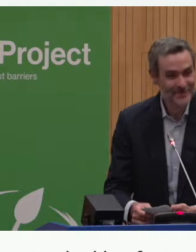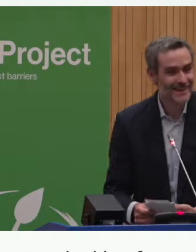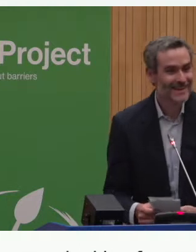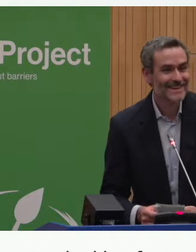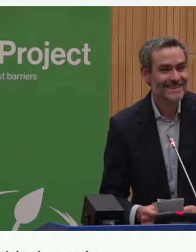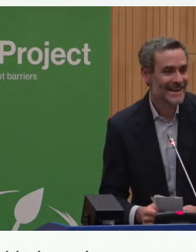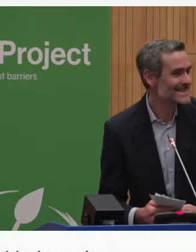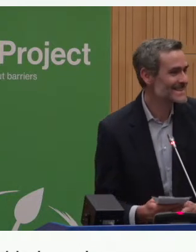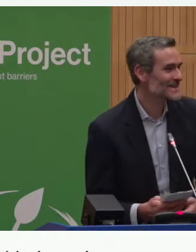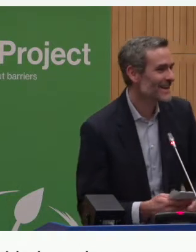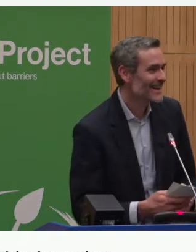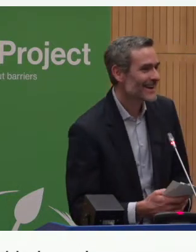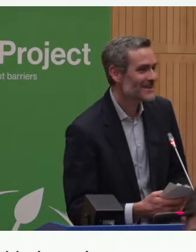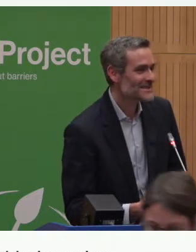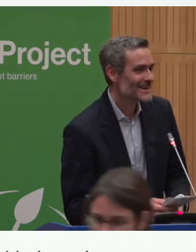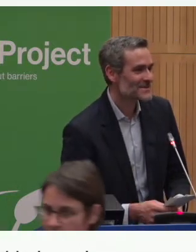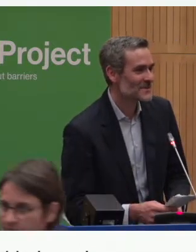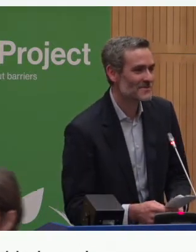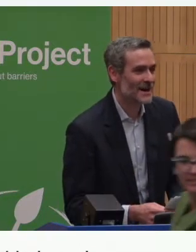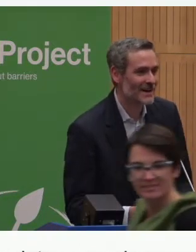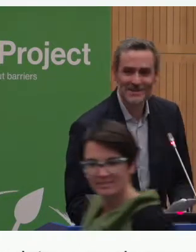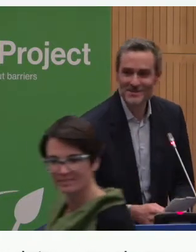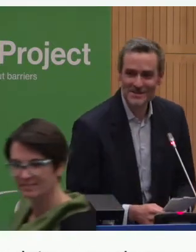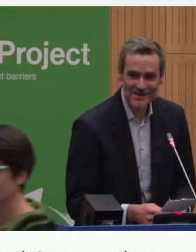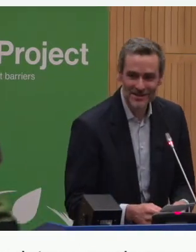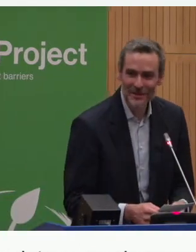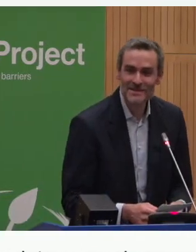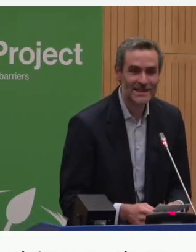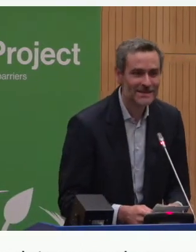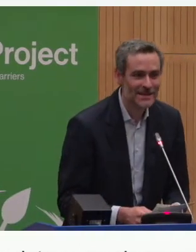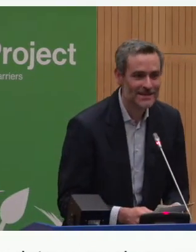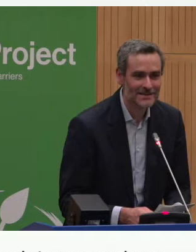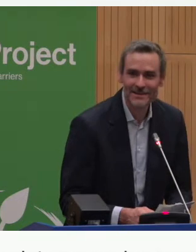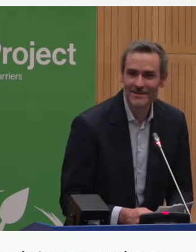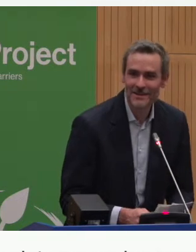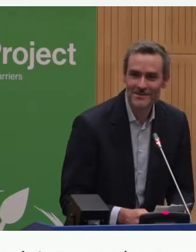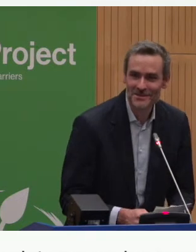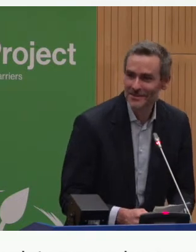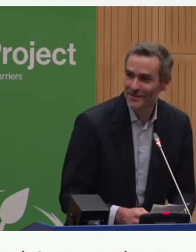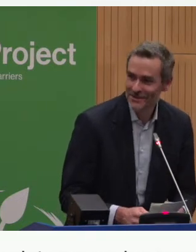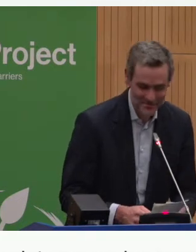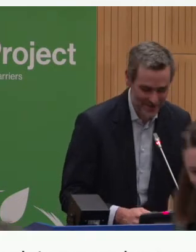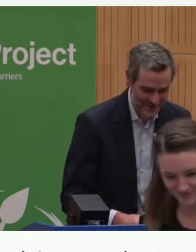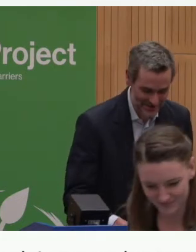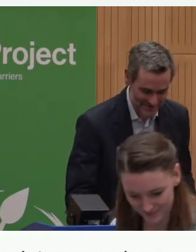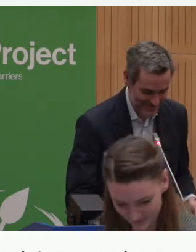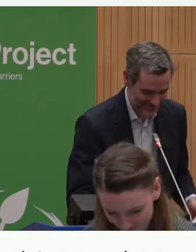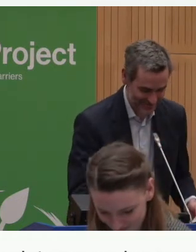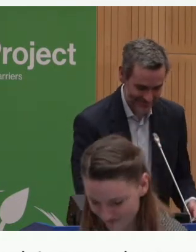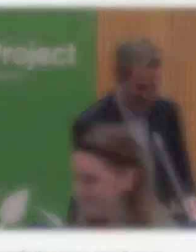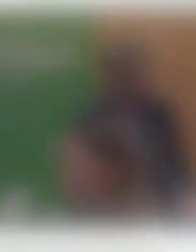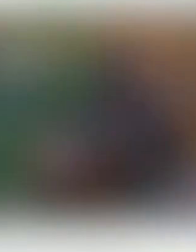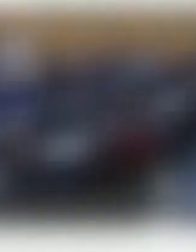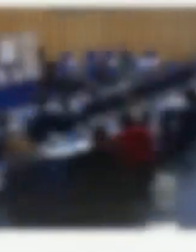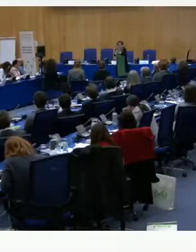Next on stage will be Barbara Schuster from kinderhände here in Austria. Welcome Barbara.